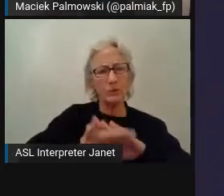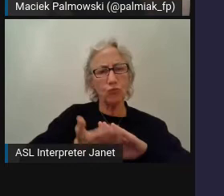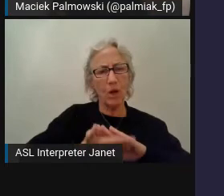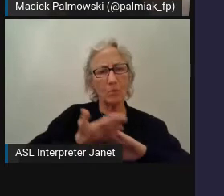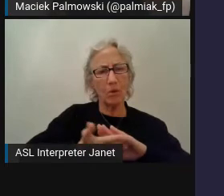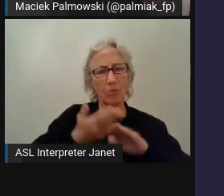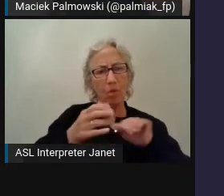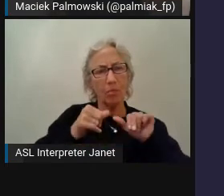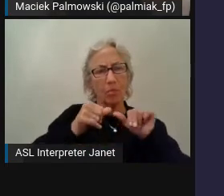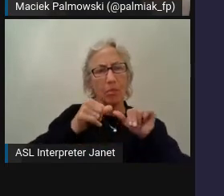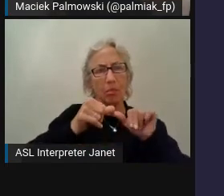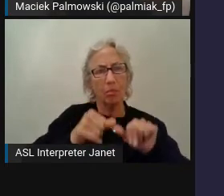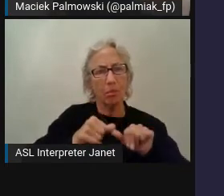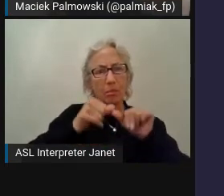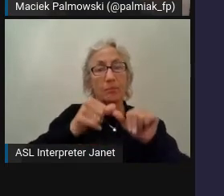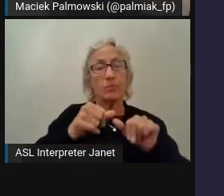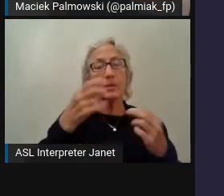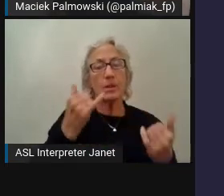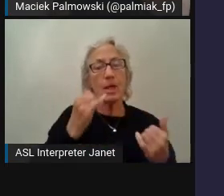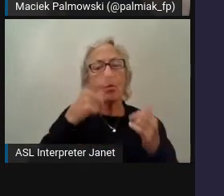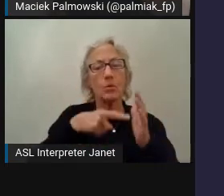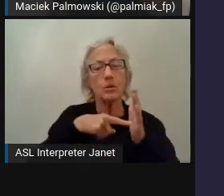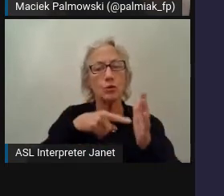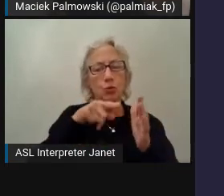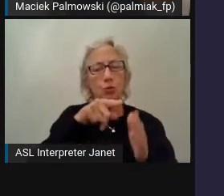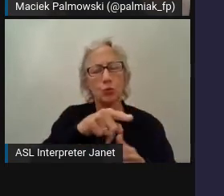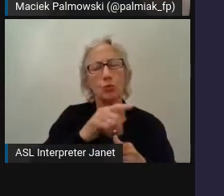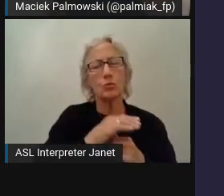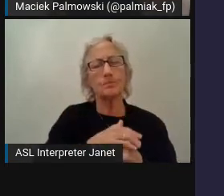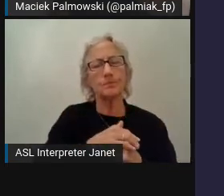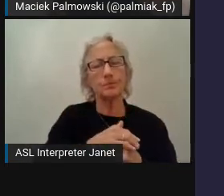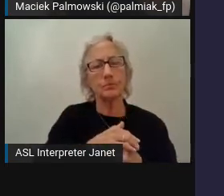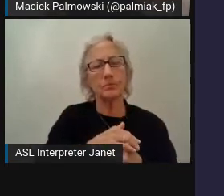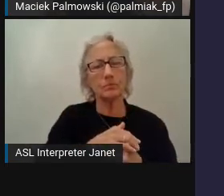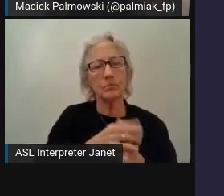I will show you what is the difference in time